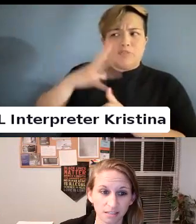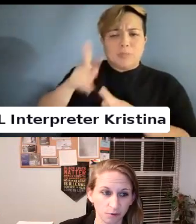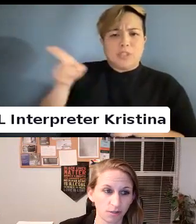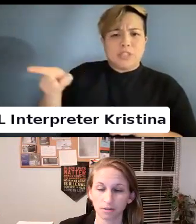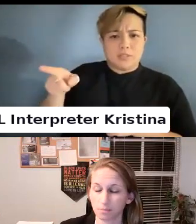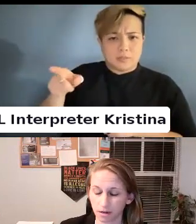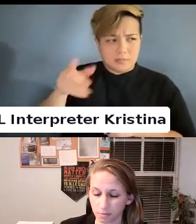of a non-binary person in the bathroom.